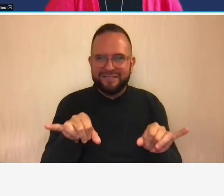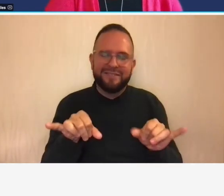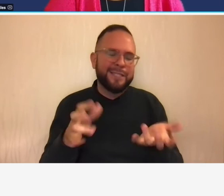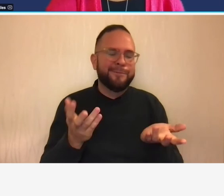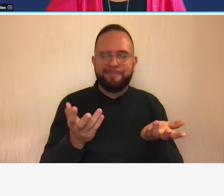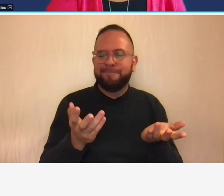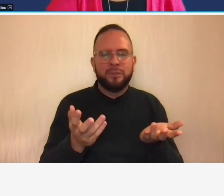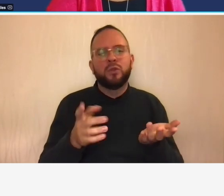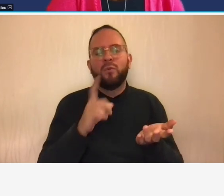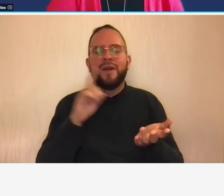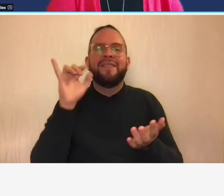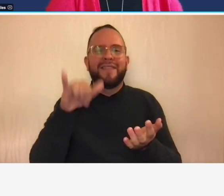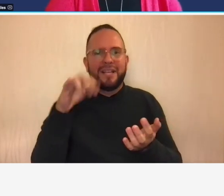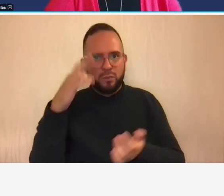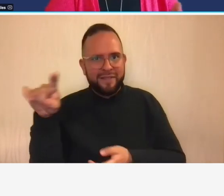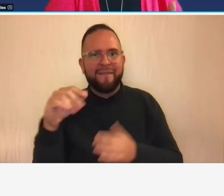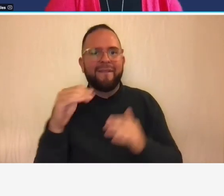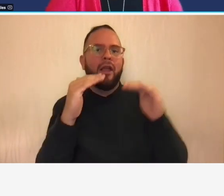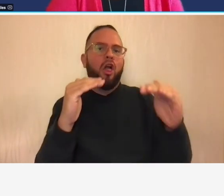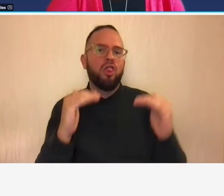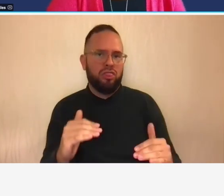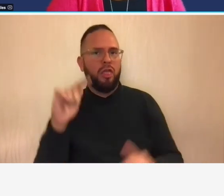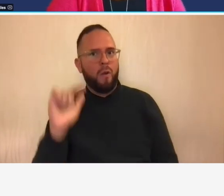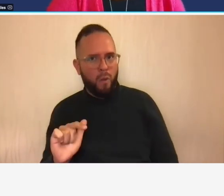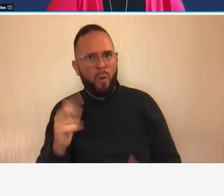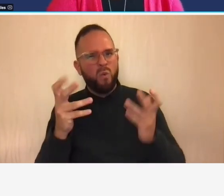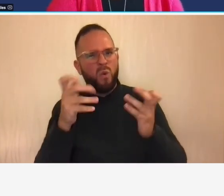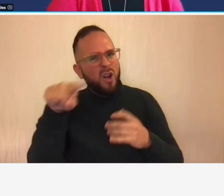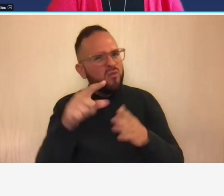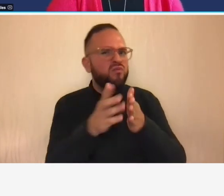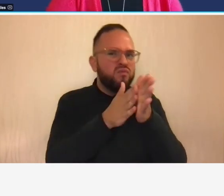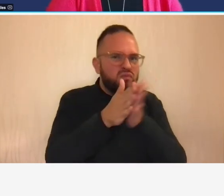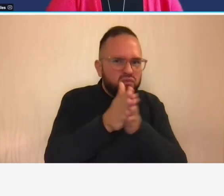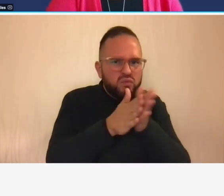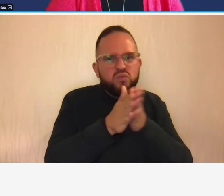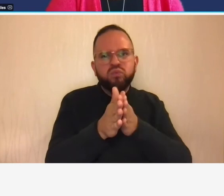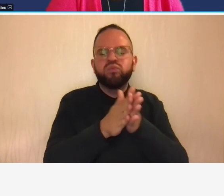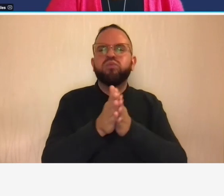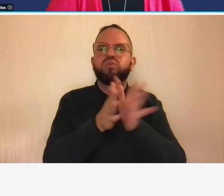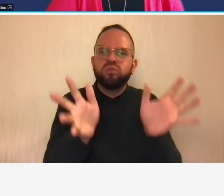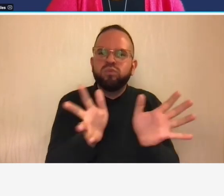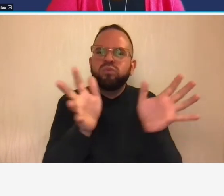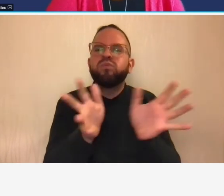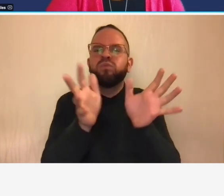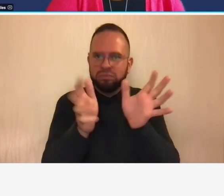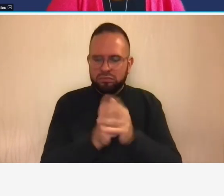purpose low okay so it's to your benefit to to i would definitely hop on the safe harbor rate if i